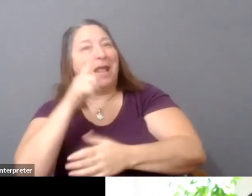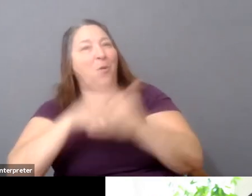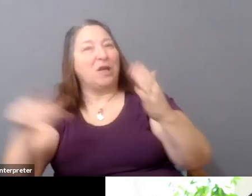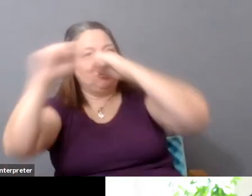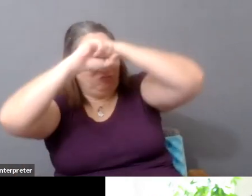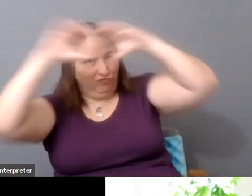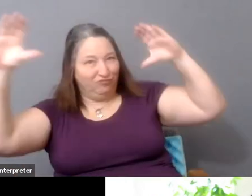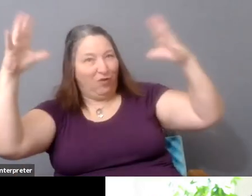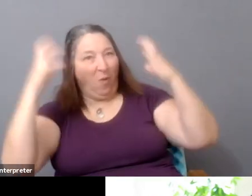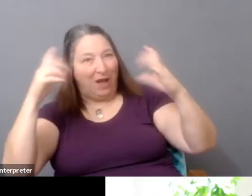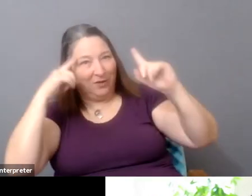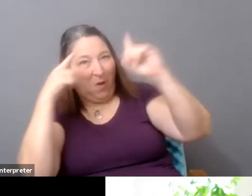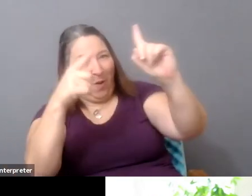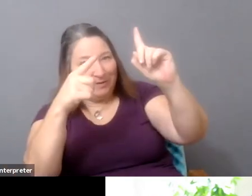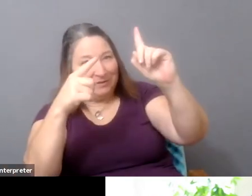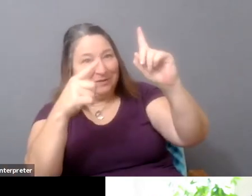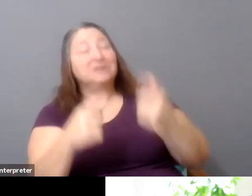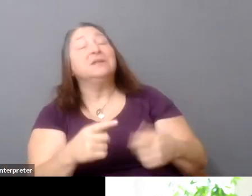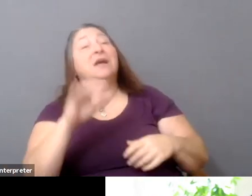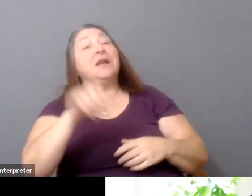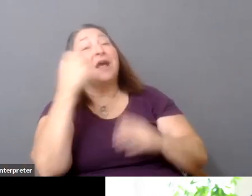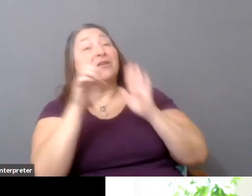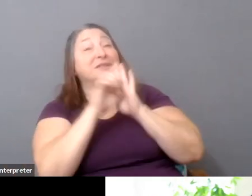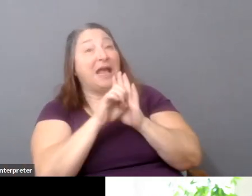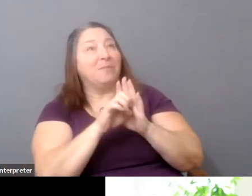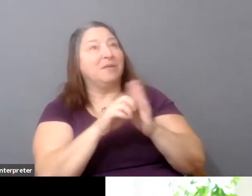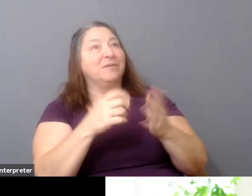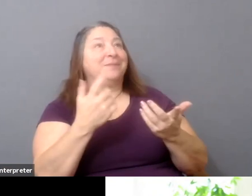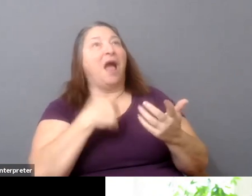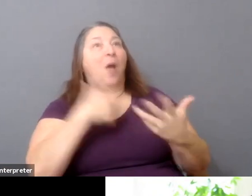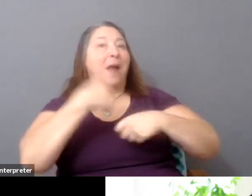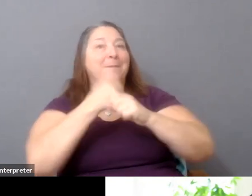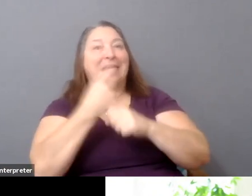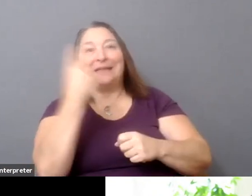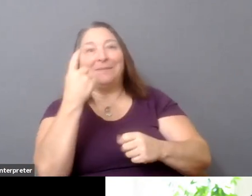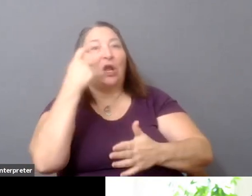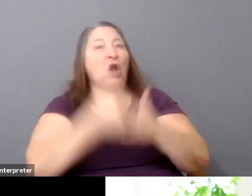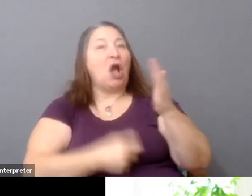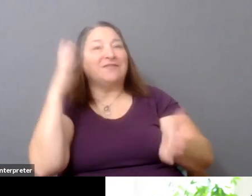until you get that $5 million. and you're going to spend, what, like 5, 10 years waiting for that to happen?